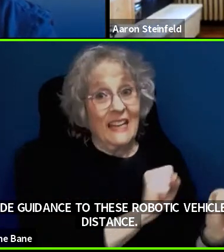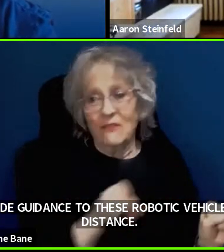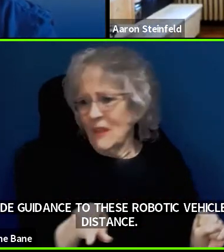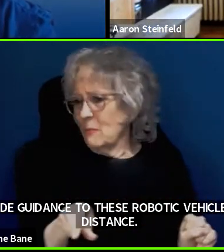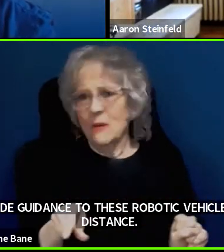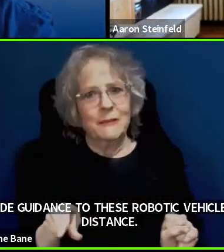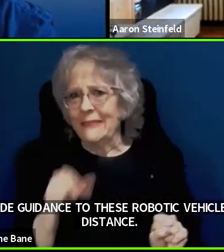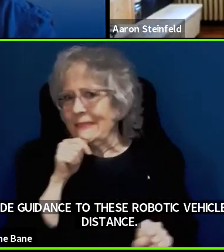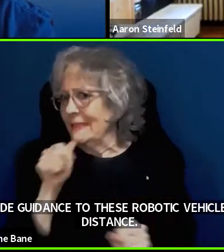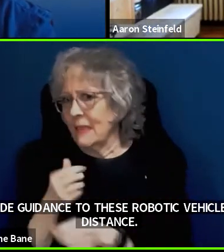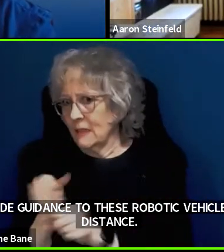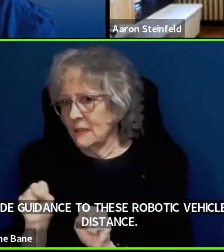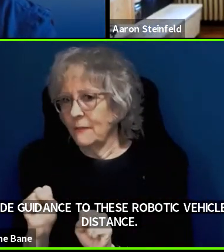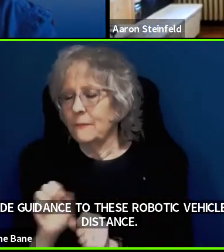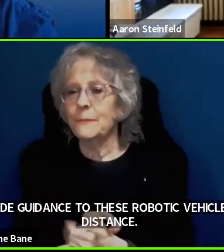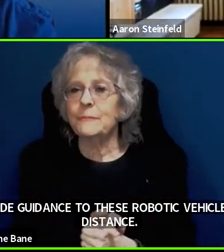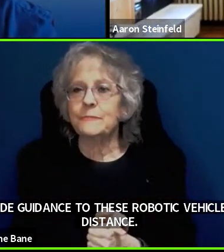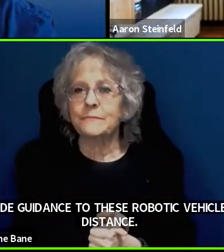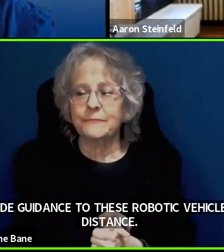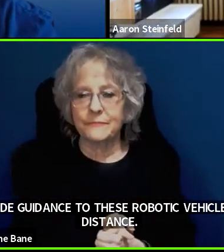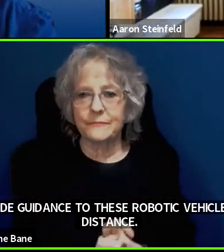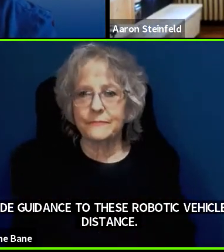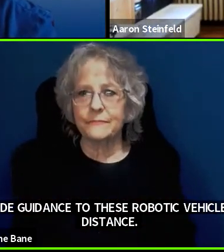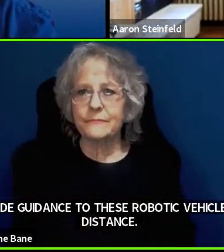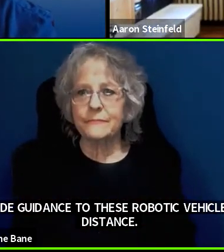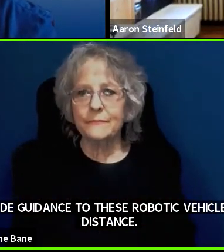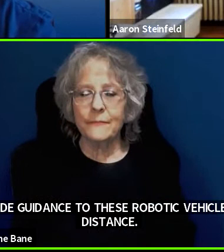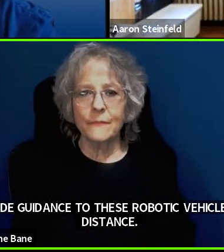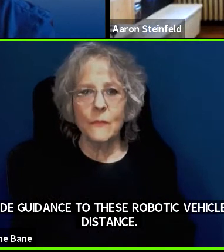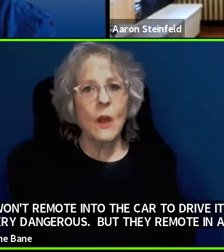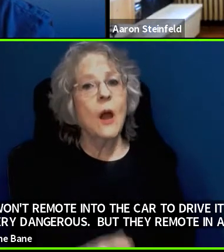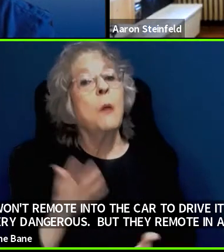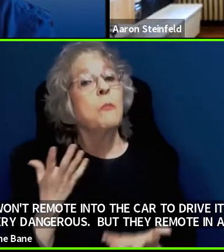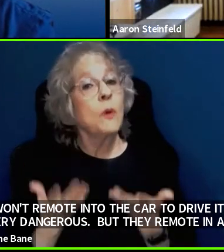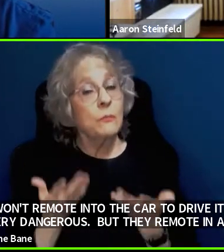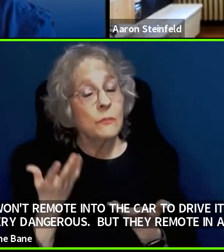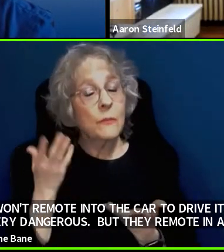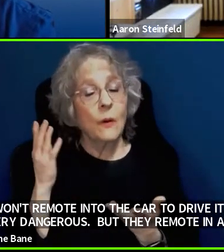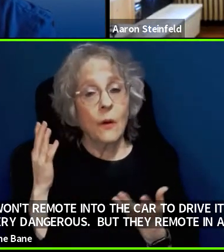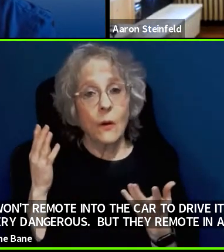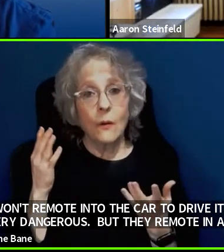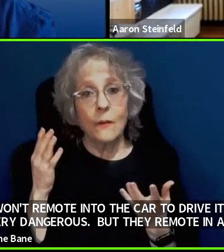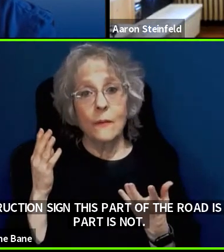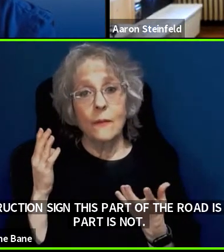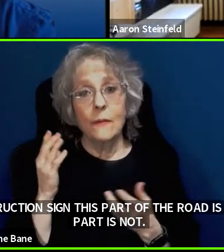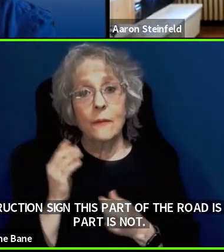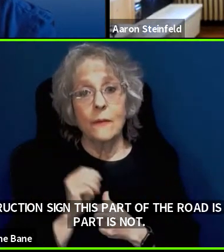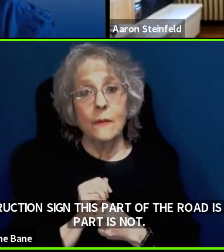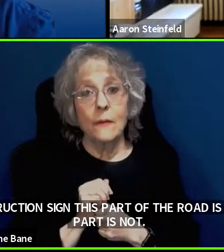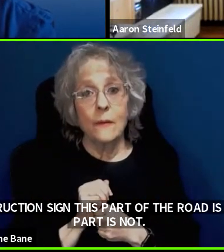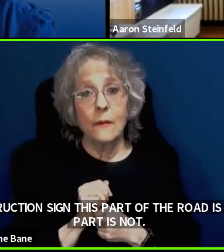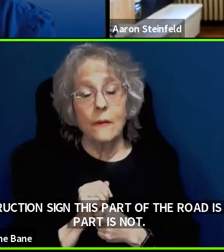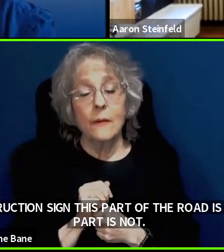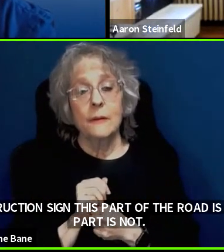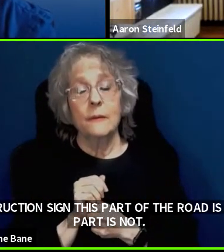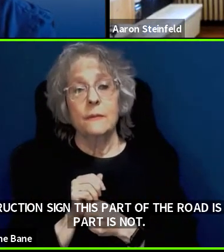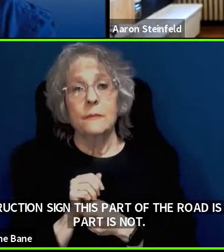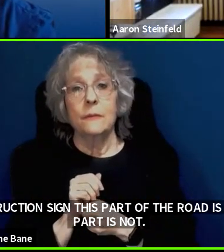So there is already going to be, there is already likely going to be work by some of these